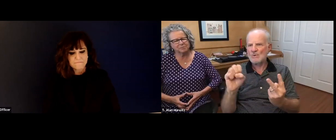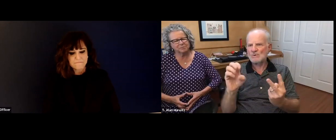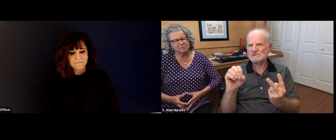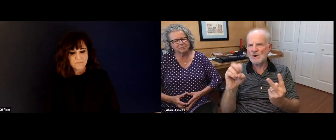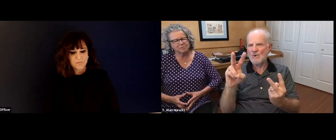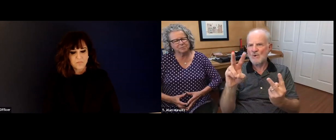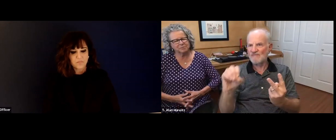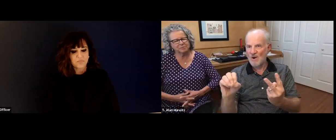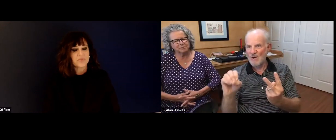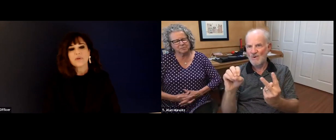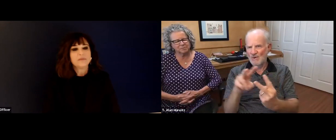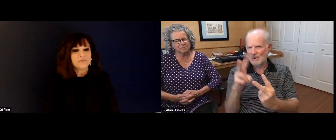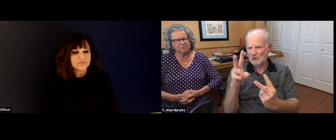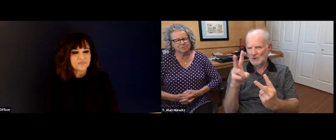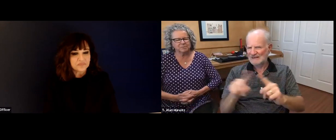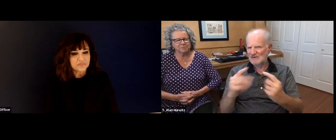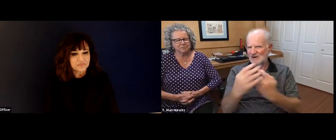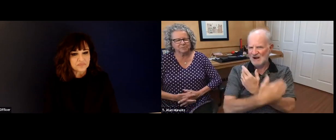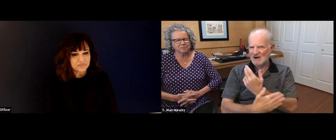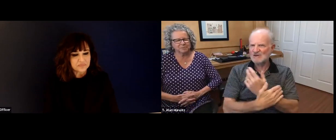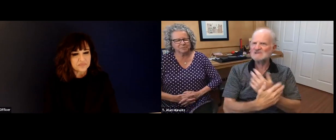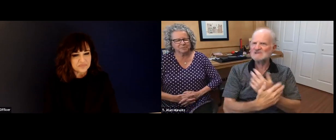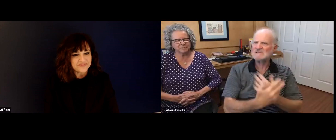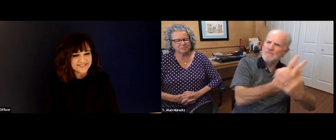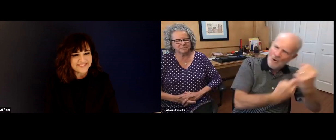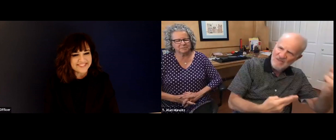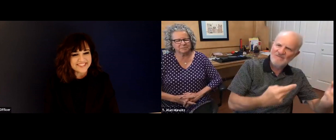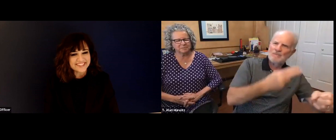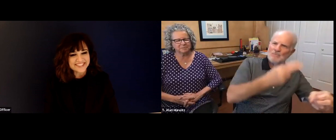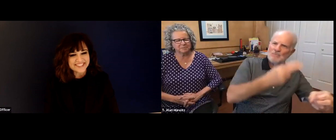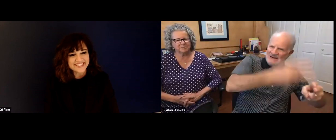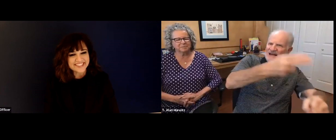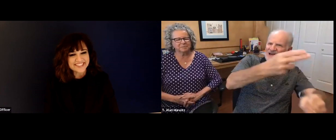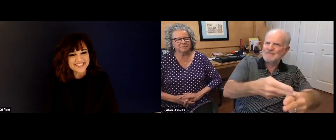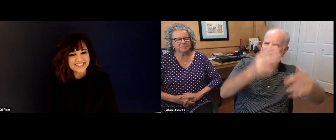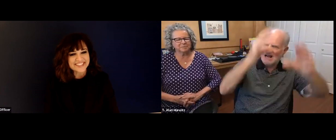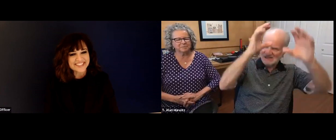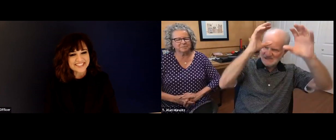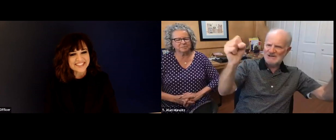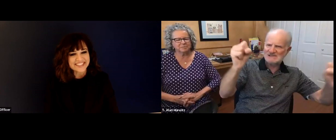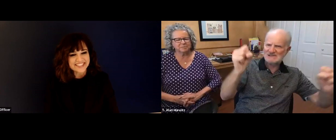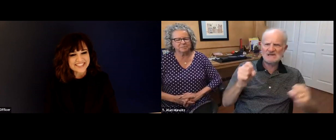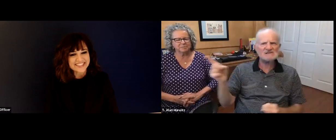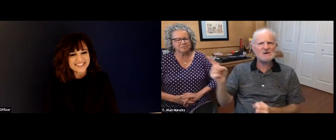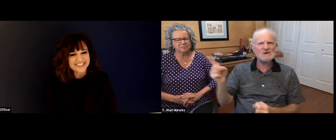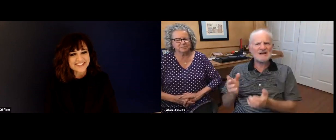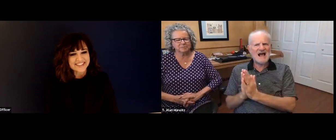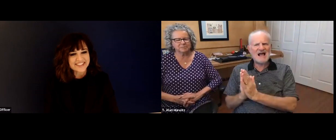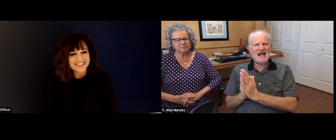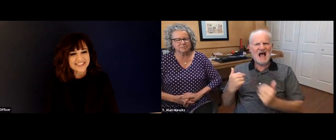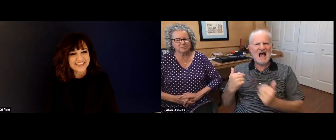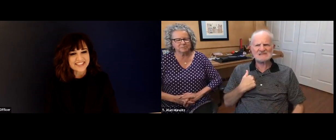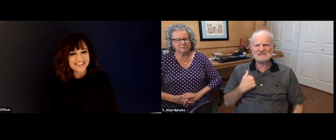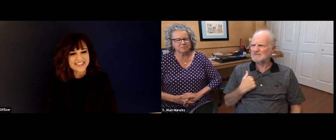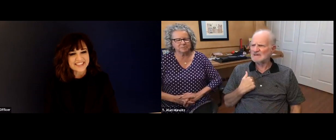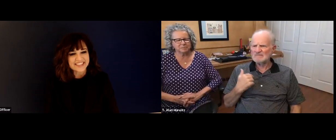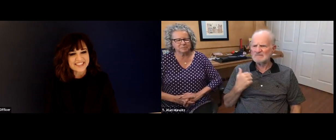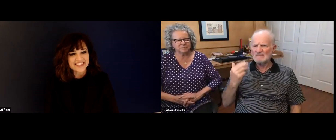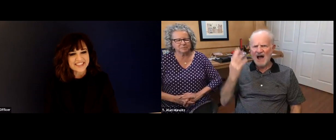countries. One was in Croatia. And one was Kosovo. So these